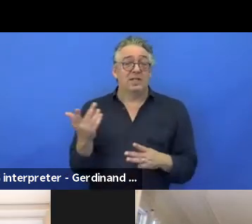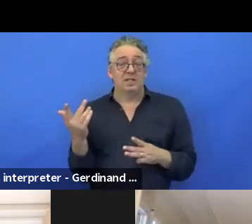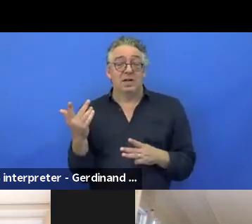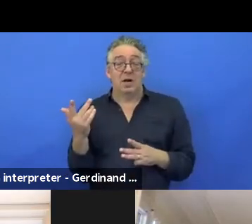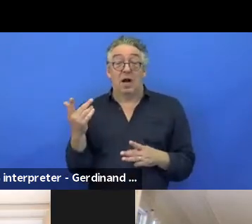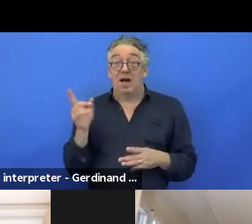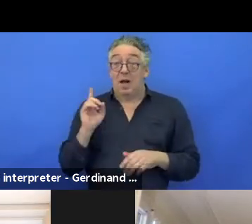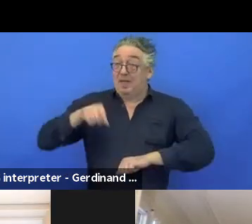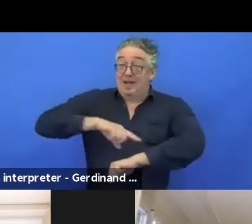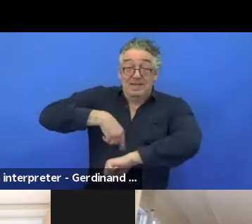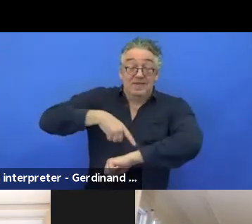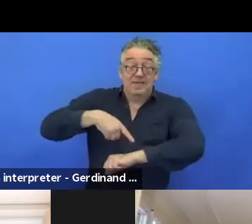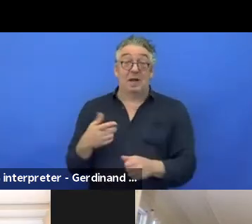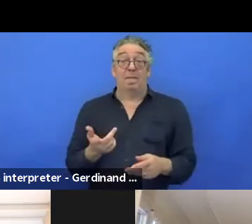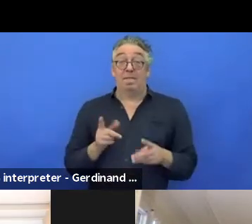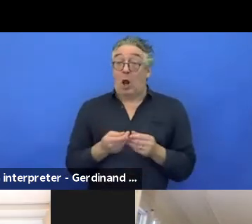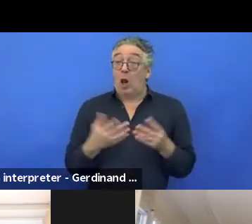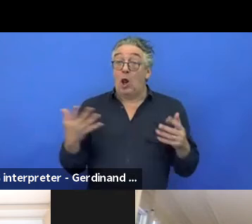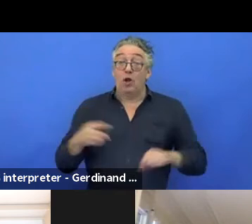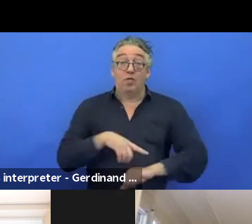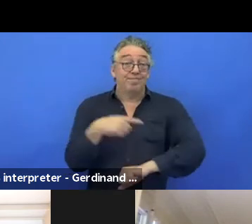Basically, it's paperwork and it takes you nowhere.